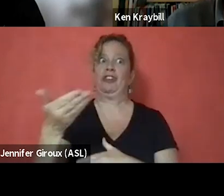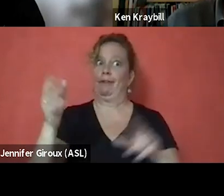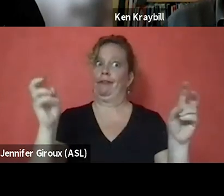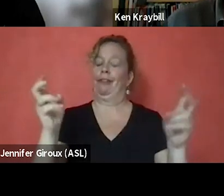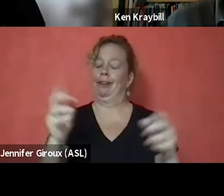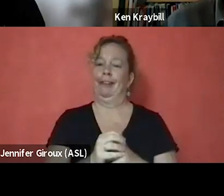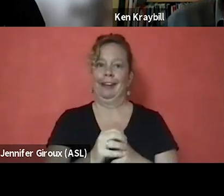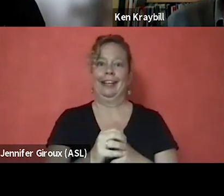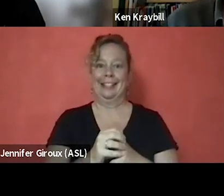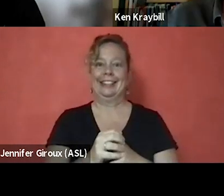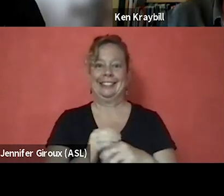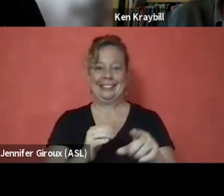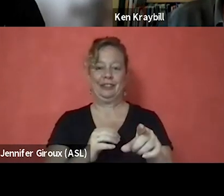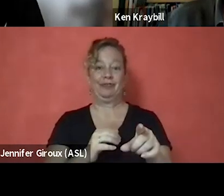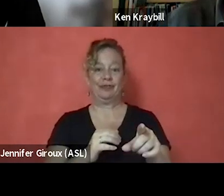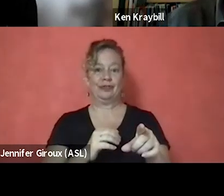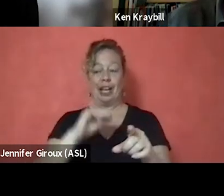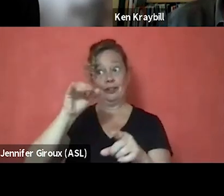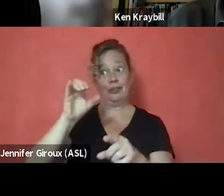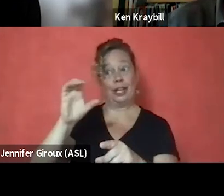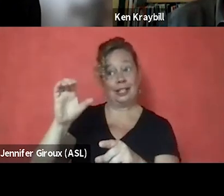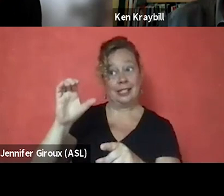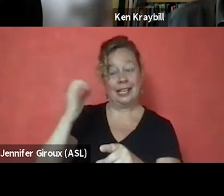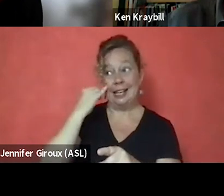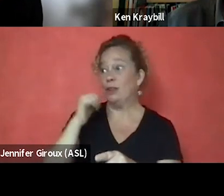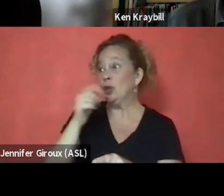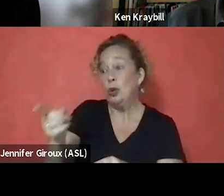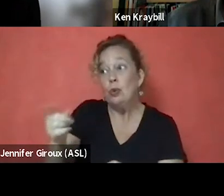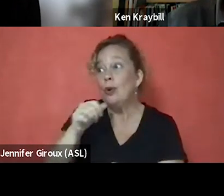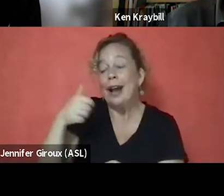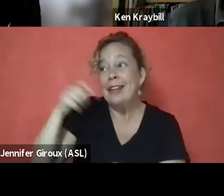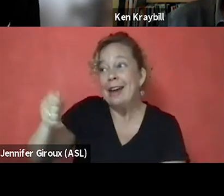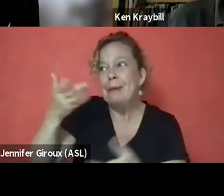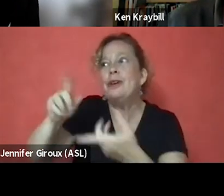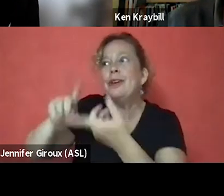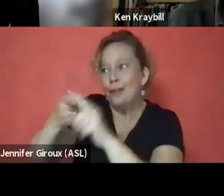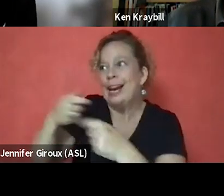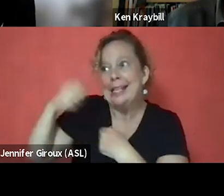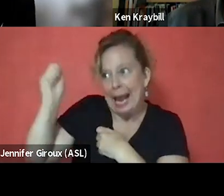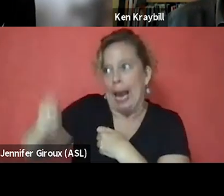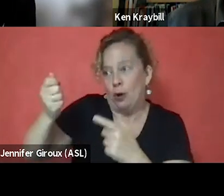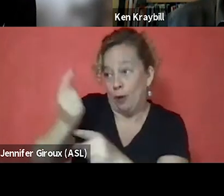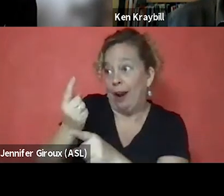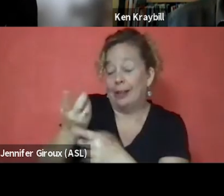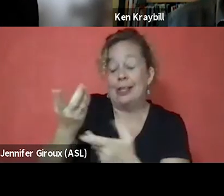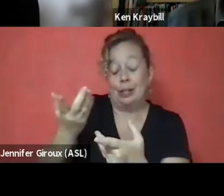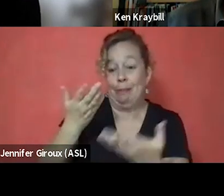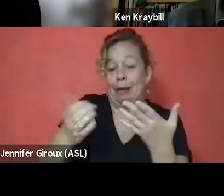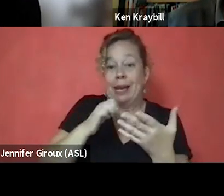That's all. [Racquel] Well, and JC, if you don't have the hammer, maybe your friend has the hammer, right? Like maybe I don't have the story,